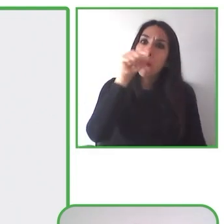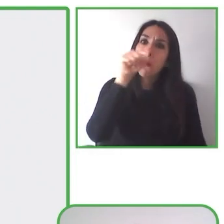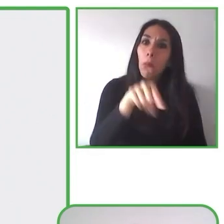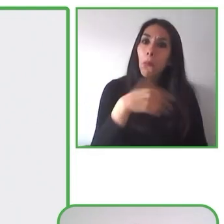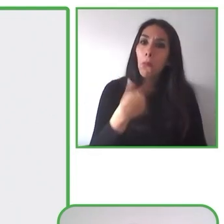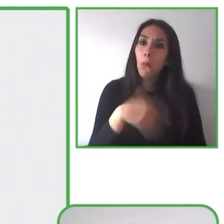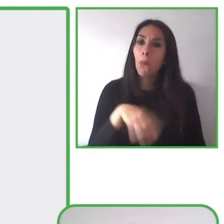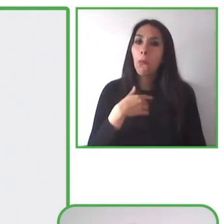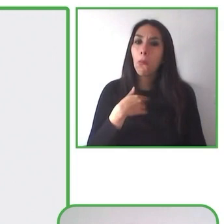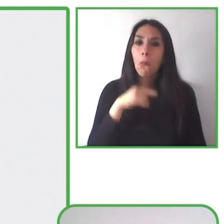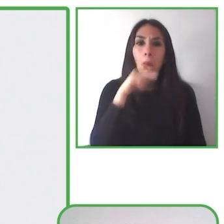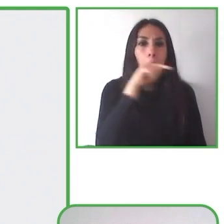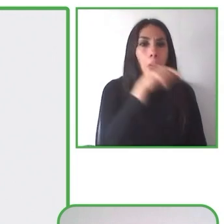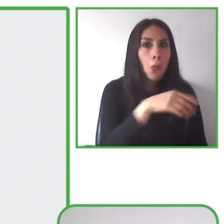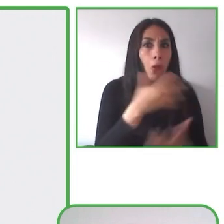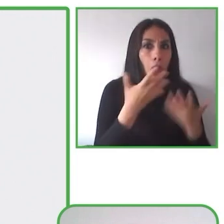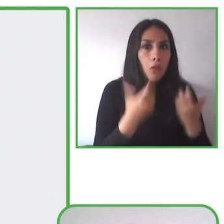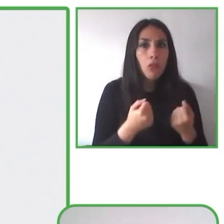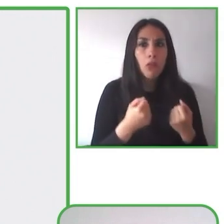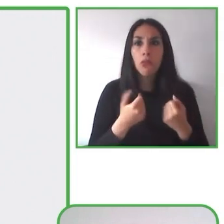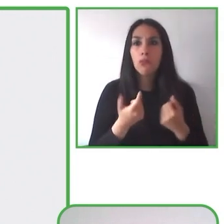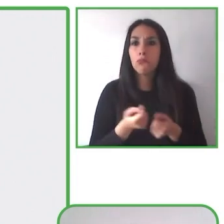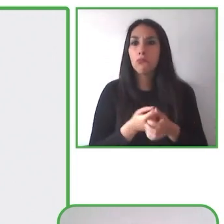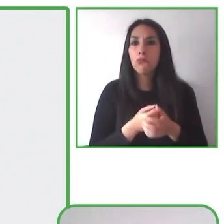We want to make this information objective